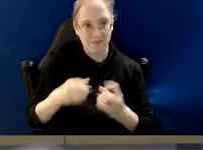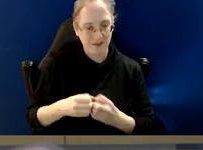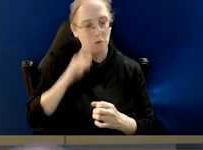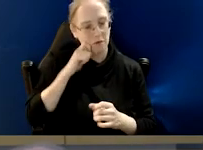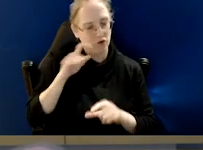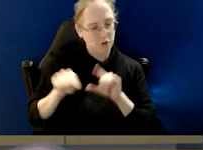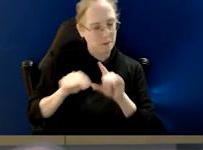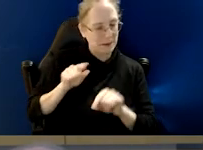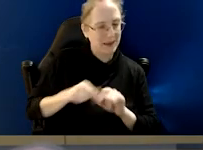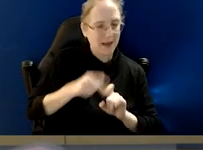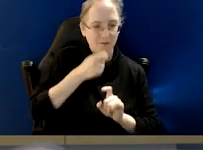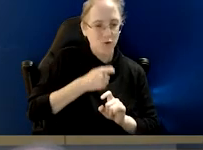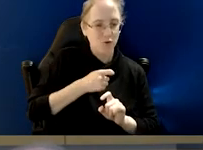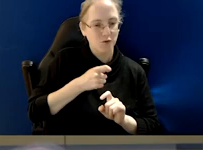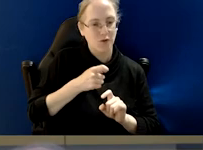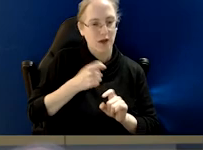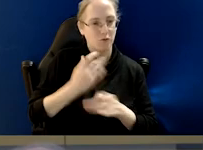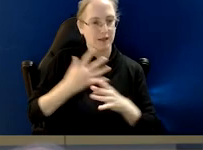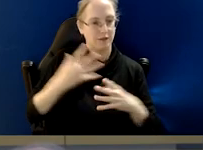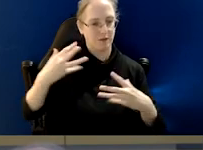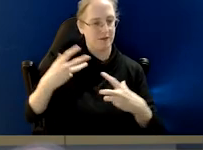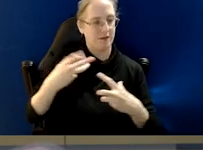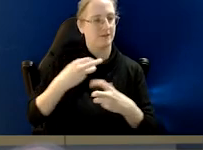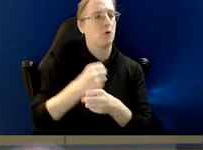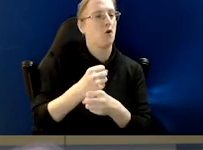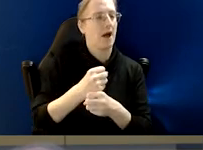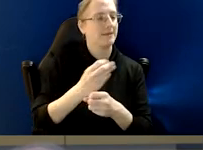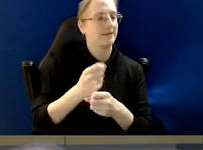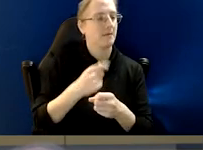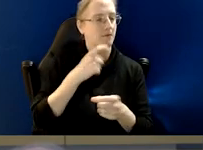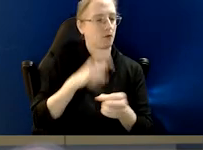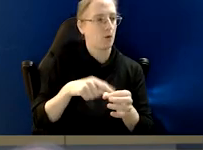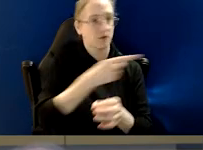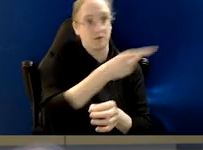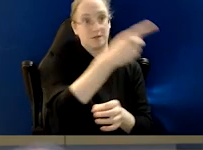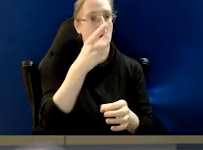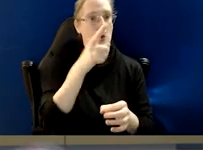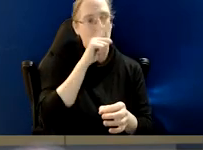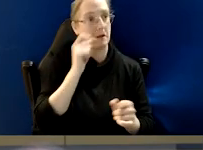but we've tried to pick some that are, I guess, representative of the sort of questions that